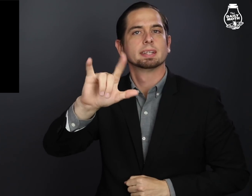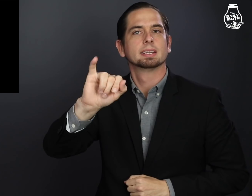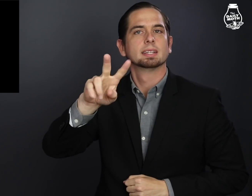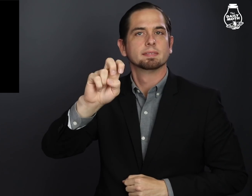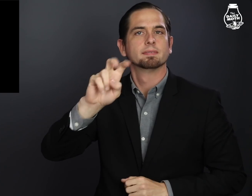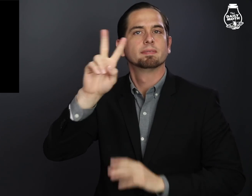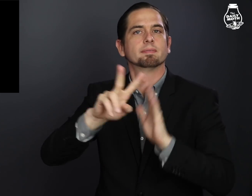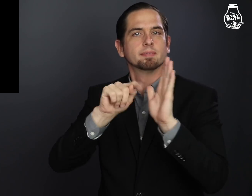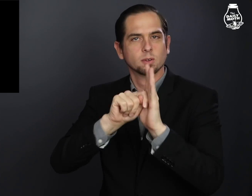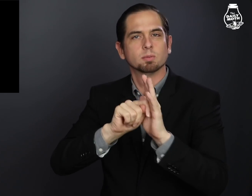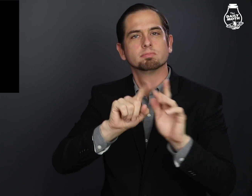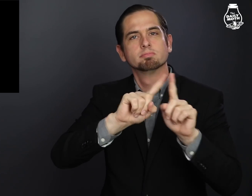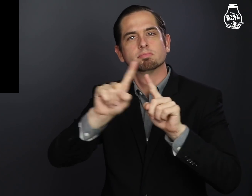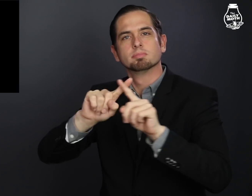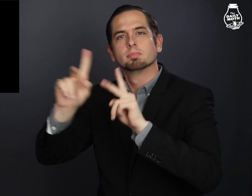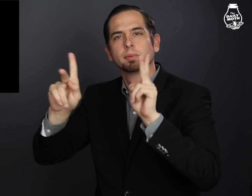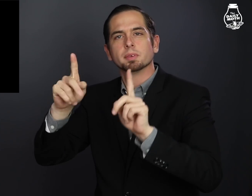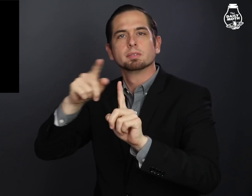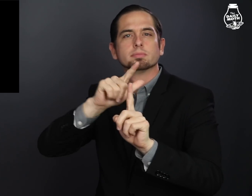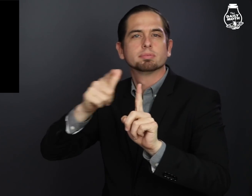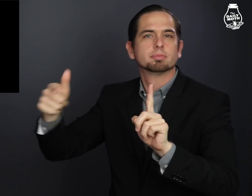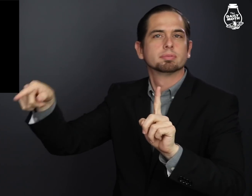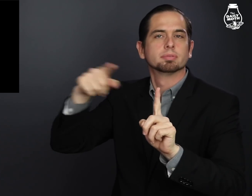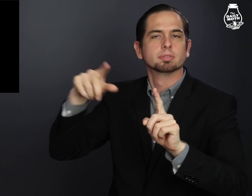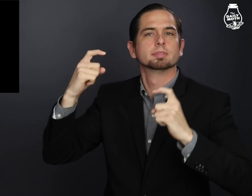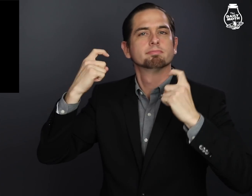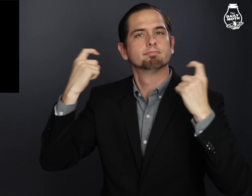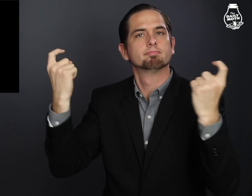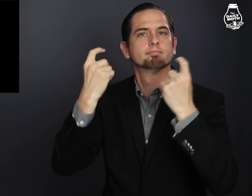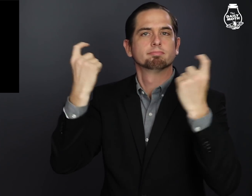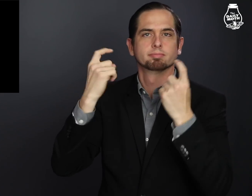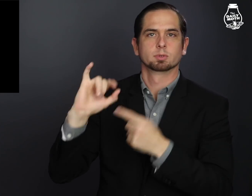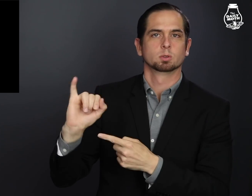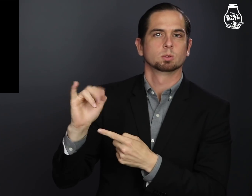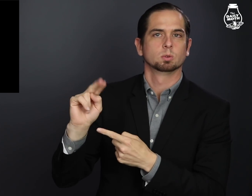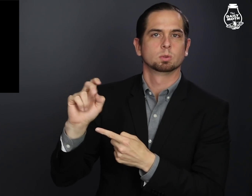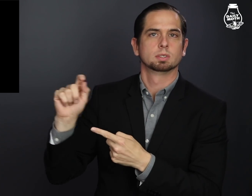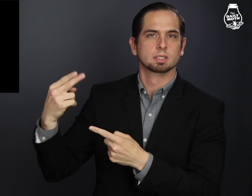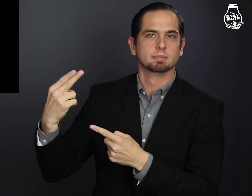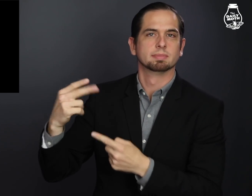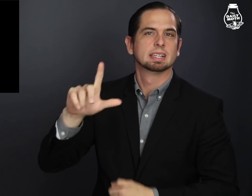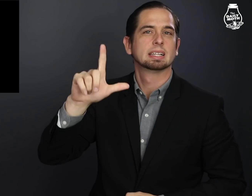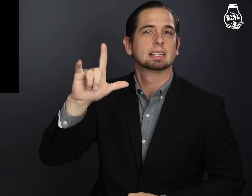a LIVE video celebration of Juneteenth.